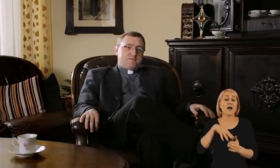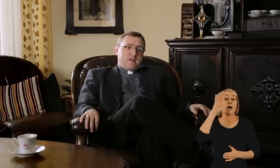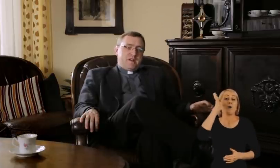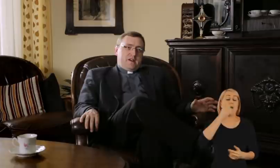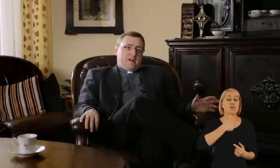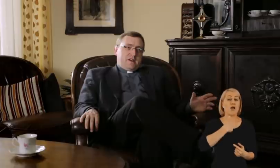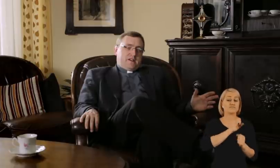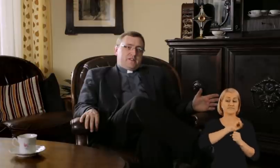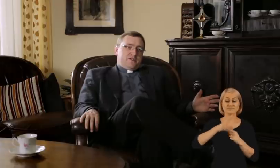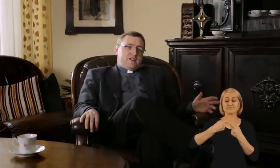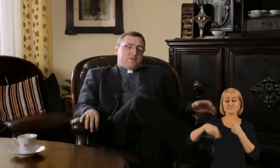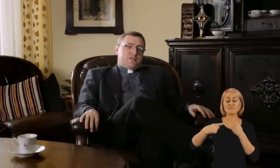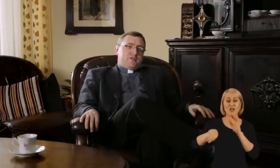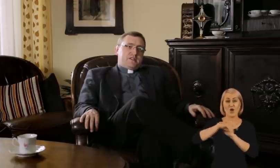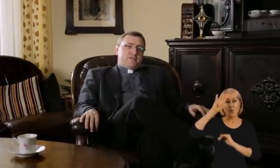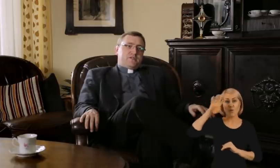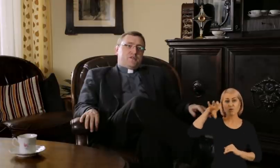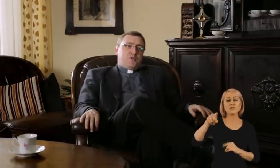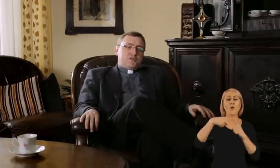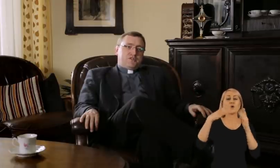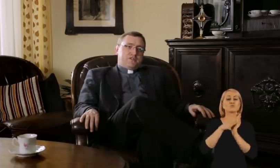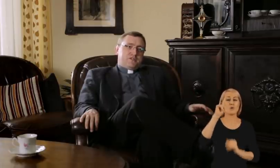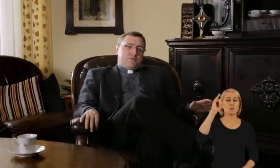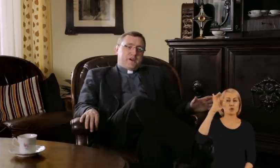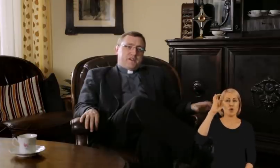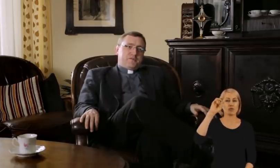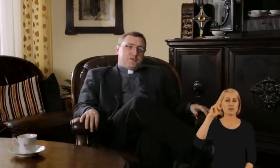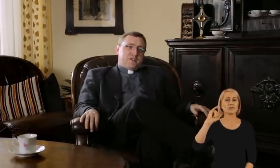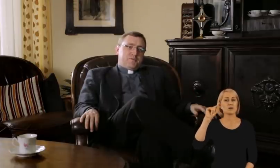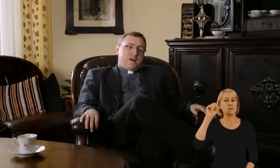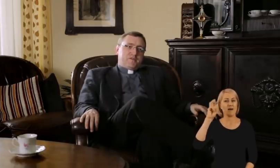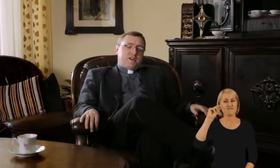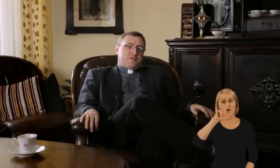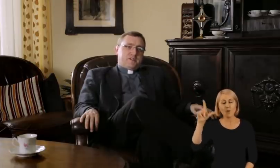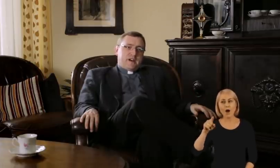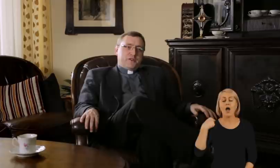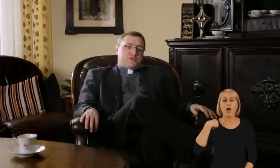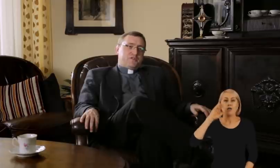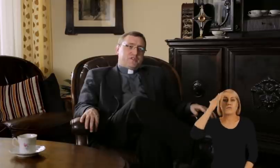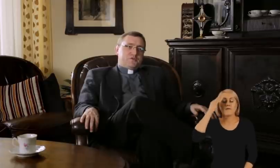When I was delegated to Lodz to St. Peter and St.Paul Parish as a vicar I learned that